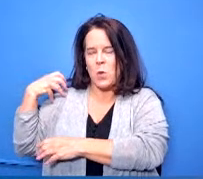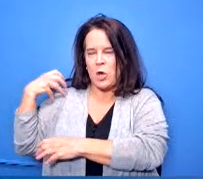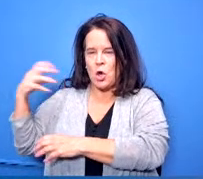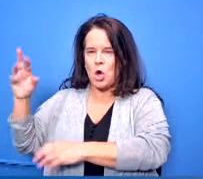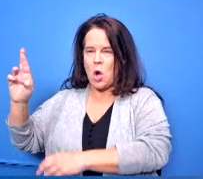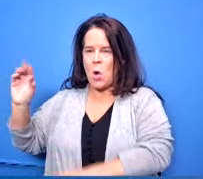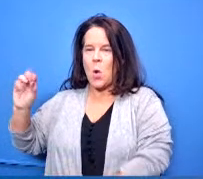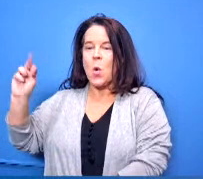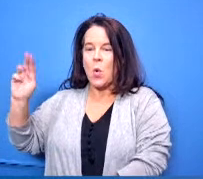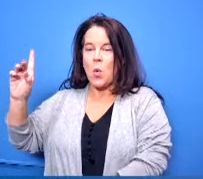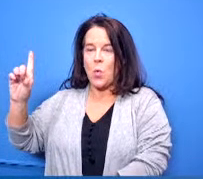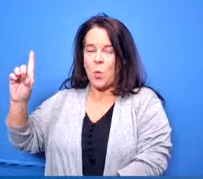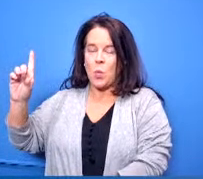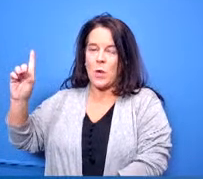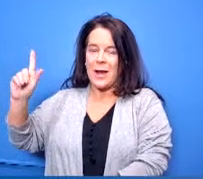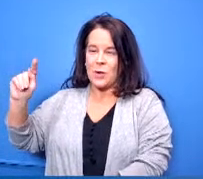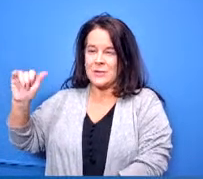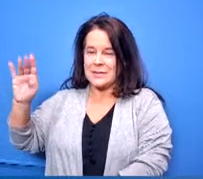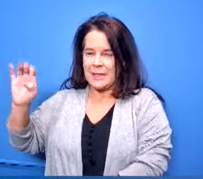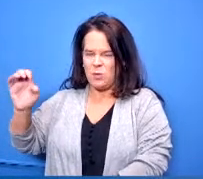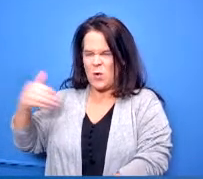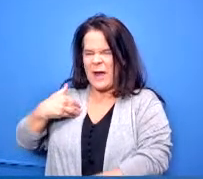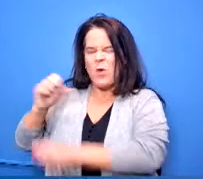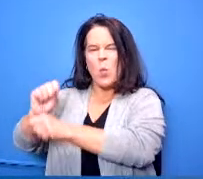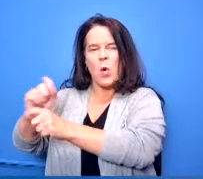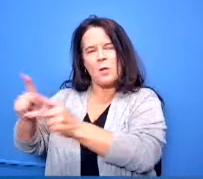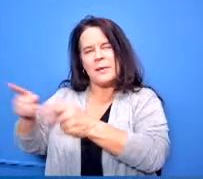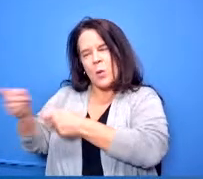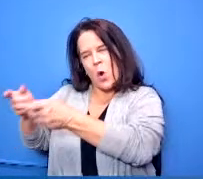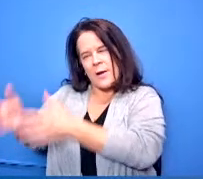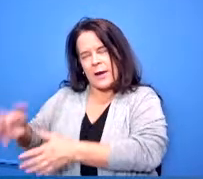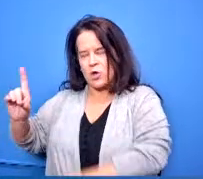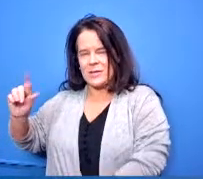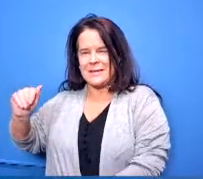mr david andrews who works with the three traditional high schools